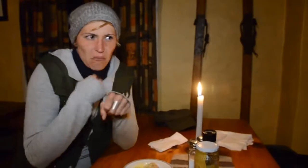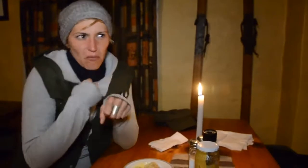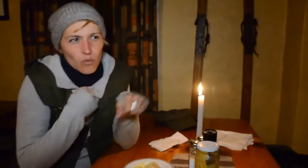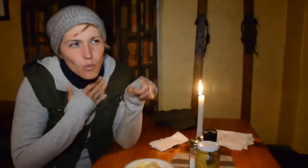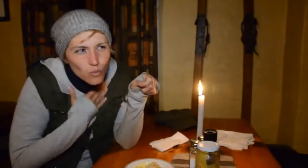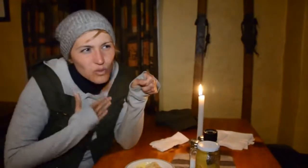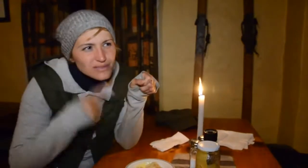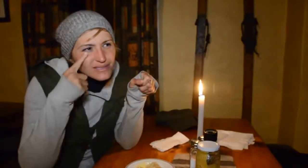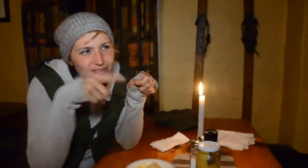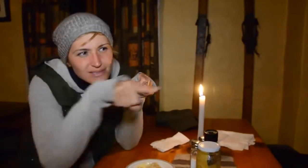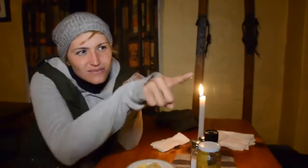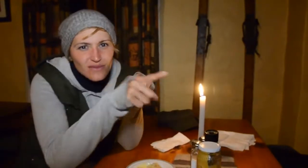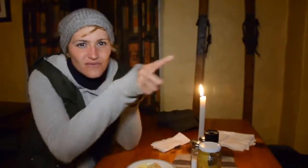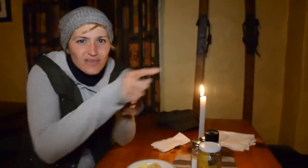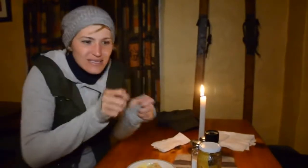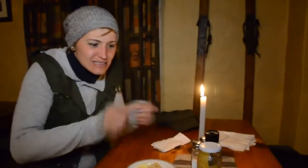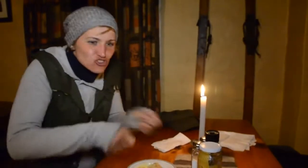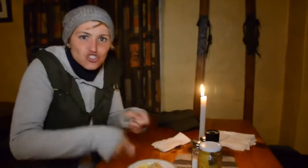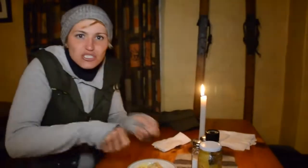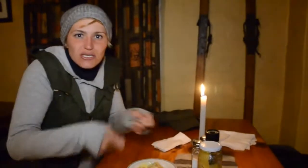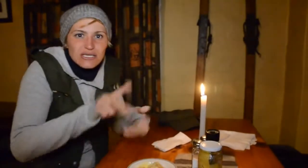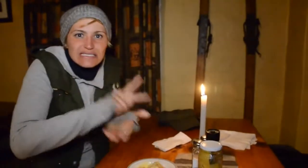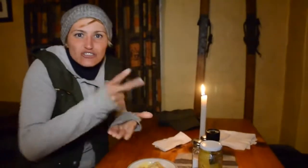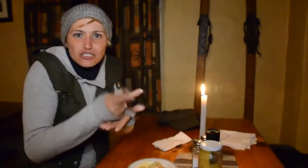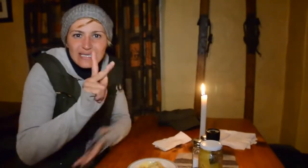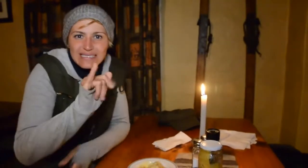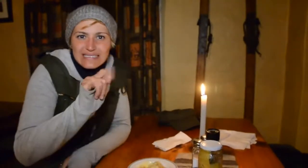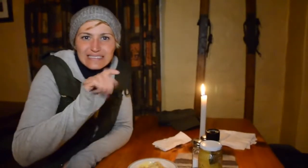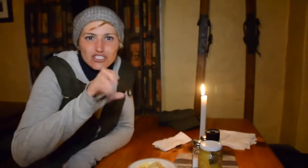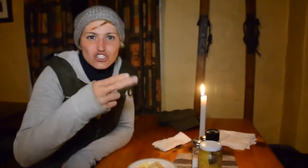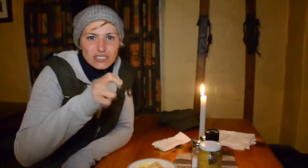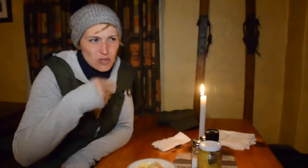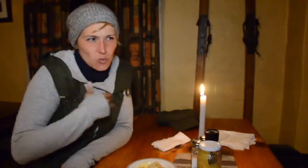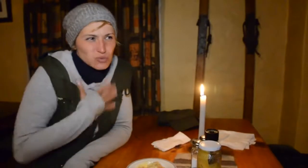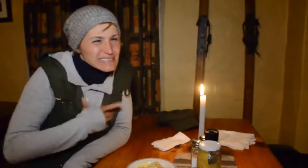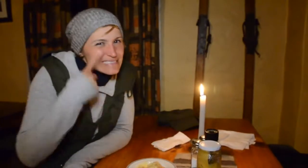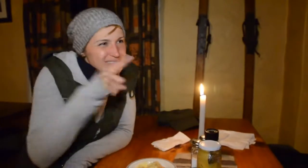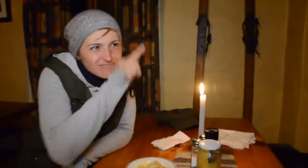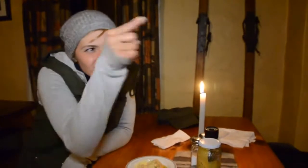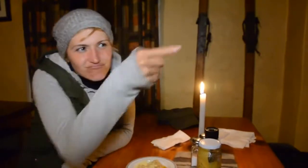I am hoping to get a glimpse of the kitchen where they prepared all this food